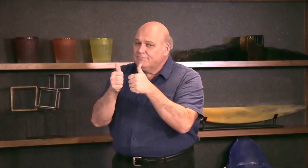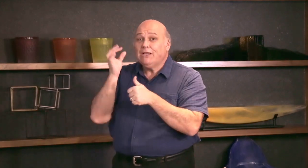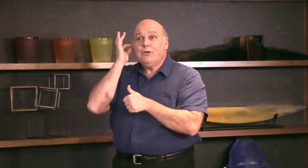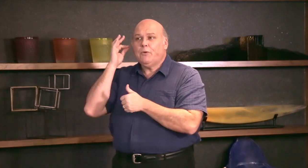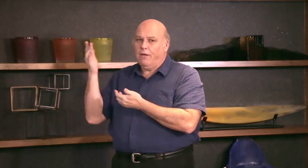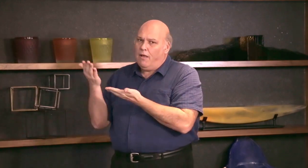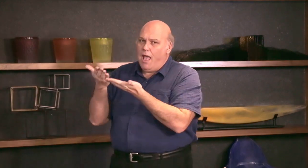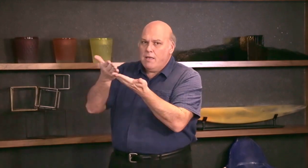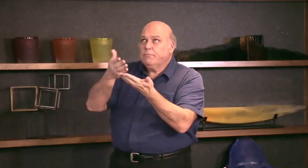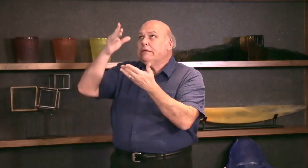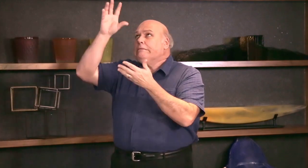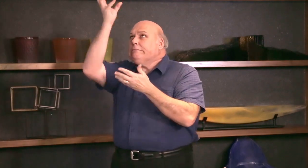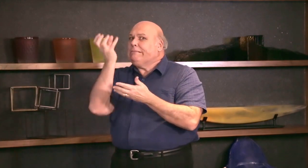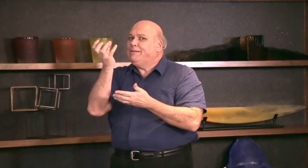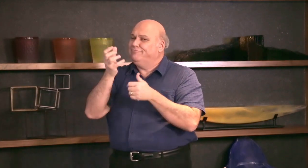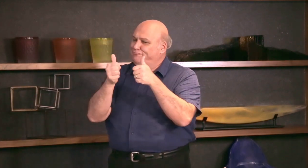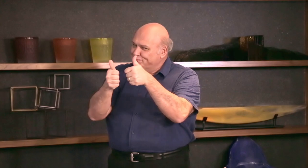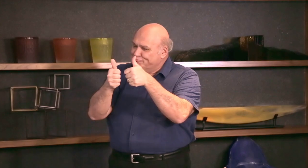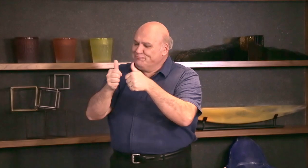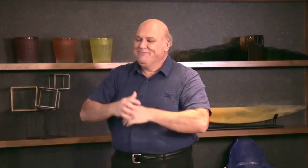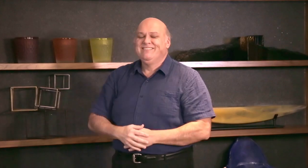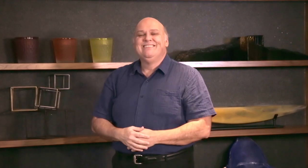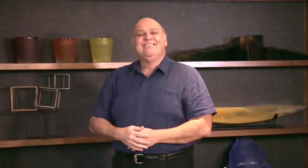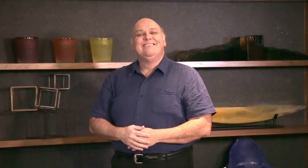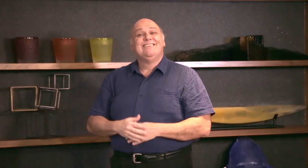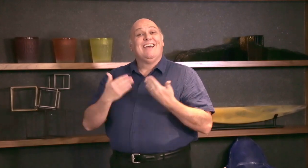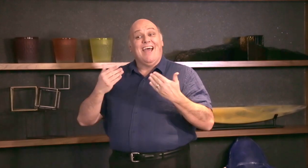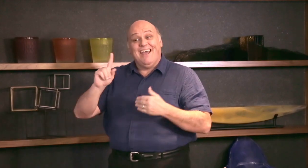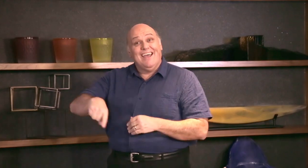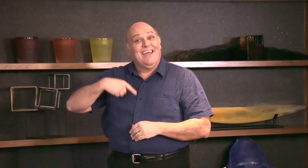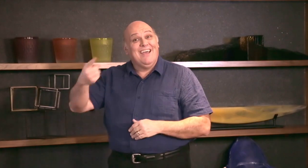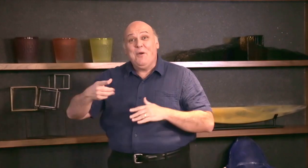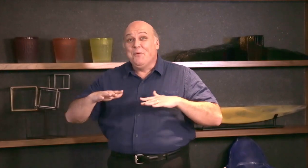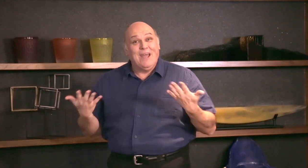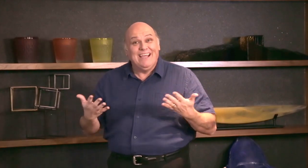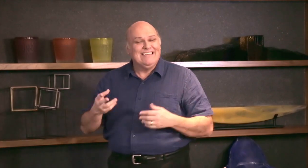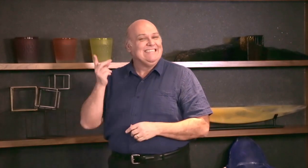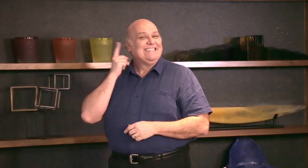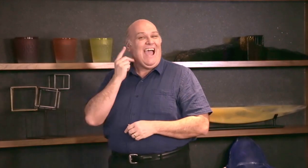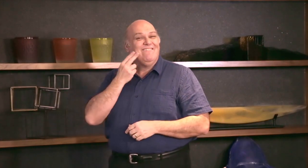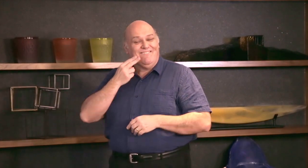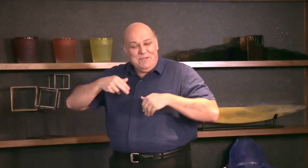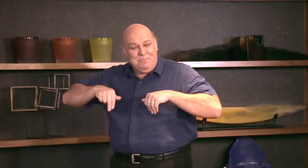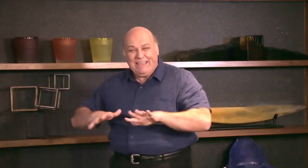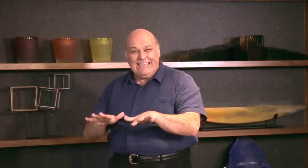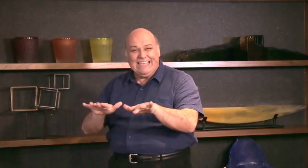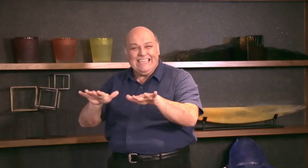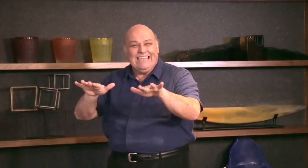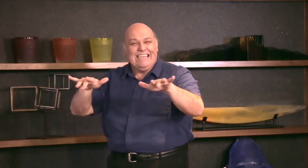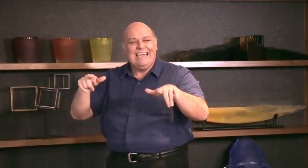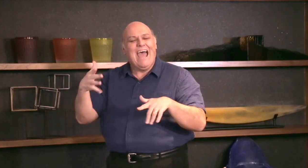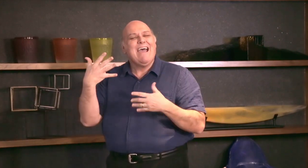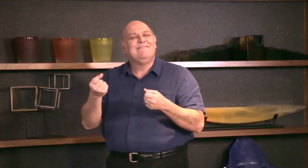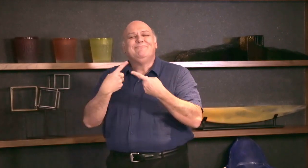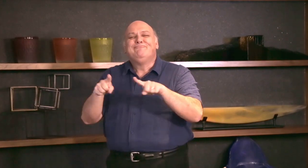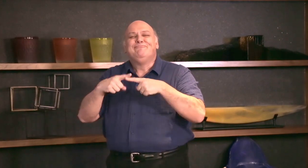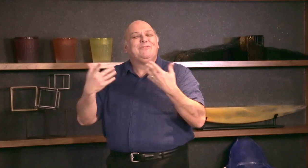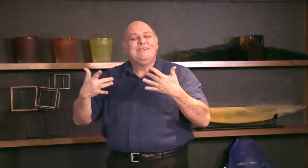that the hearing person alerted him to the fire alarm. Coming up next is Deafbeat, feeling